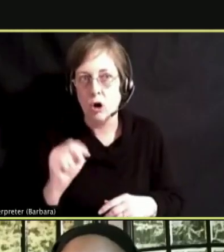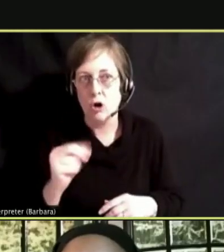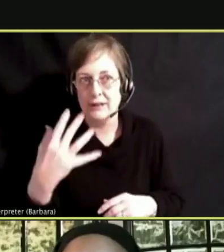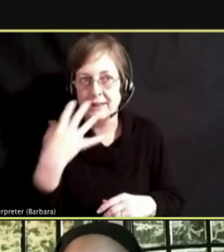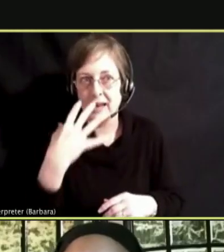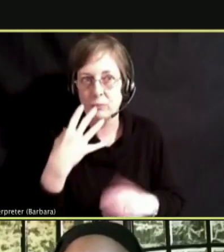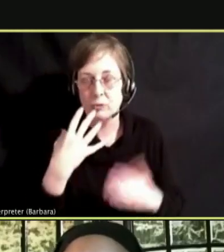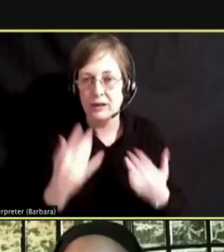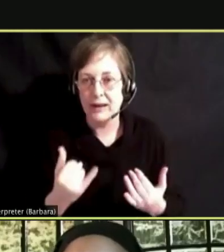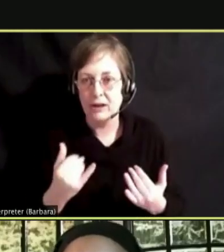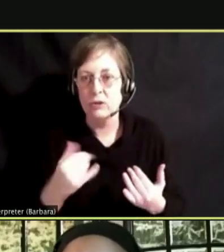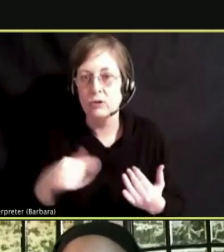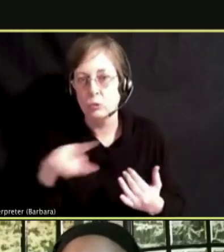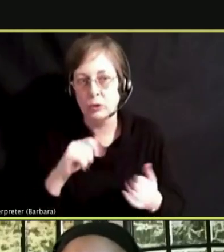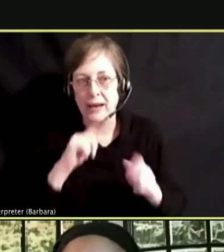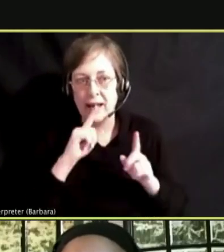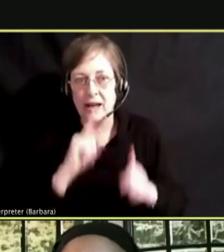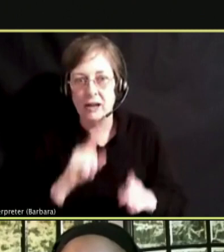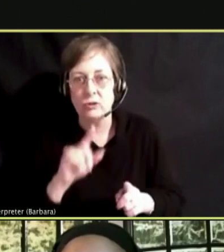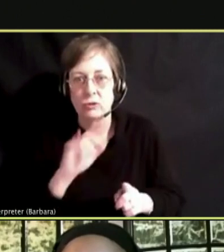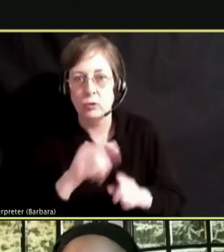OF QUESTIONS.